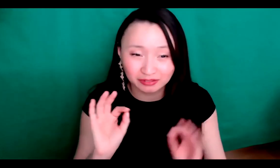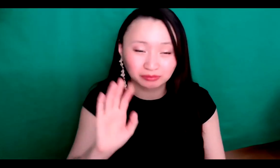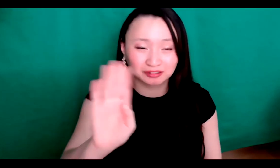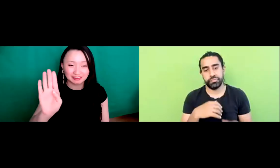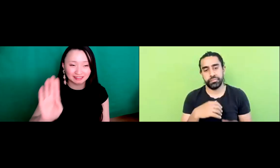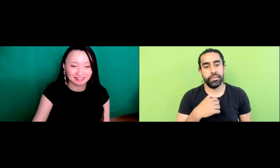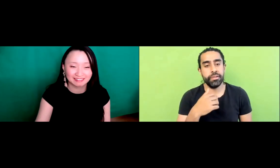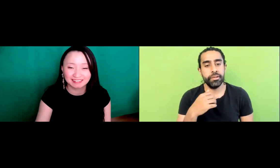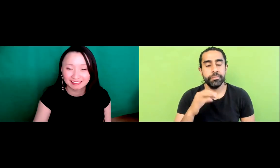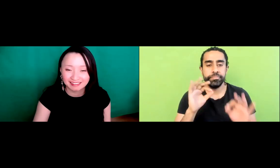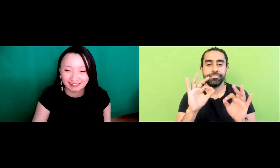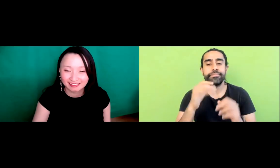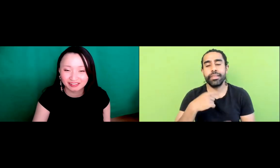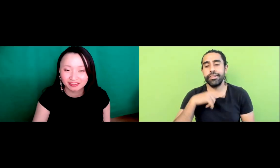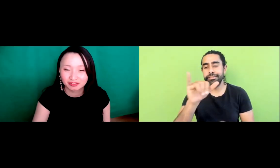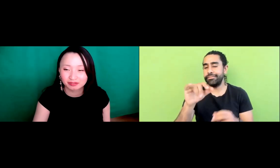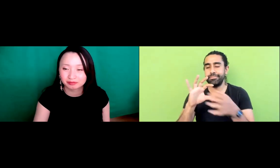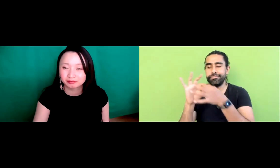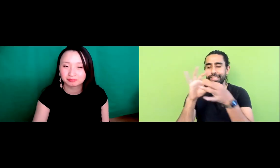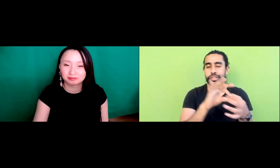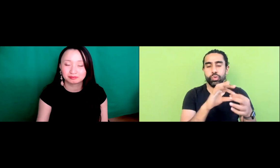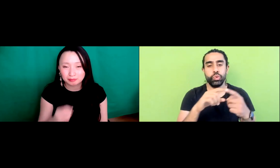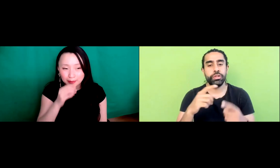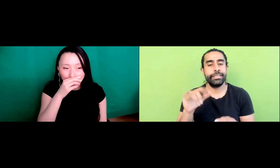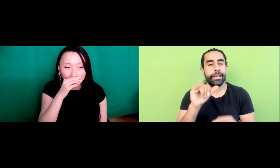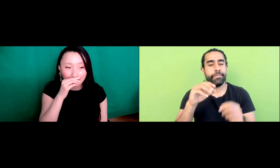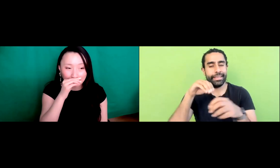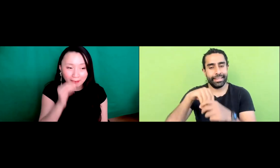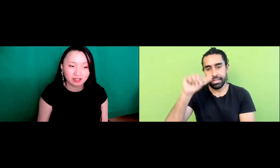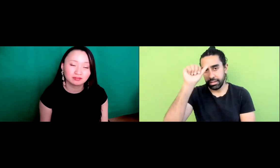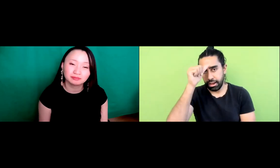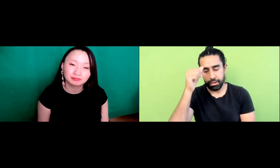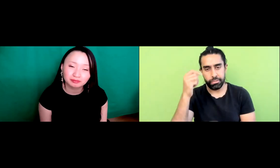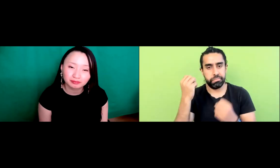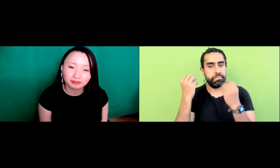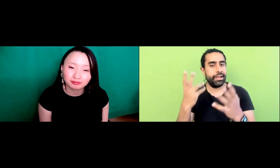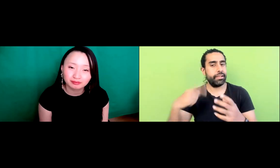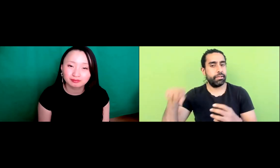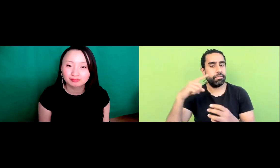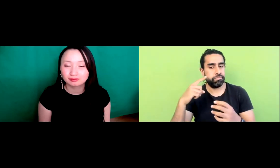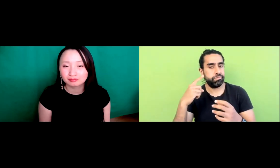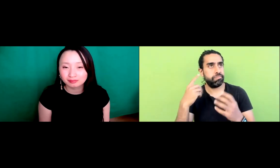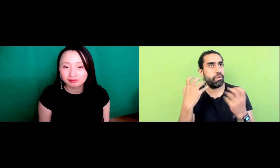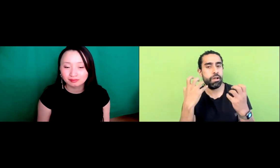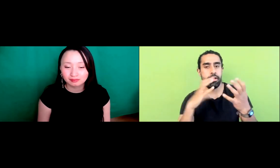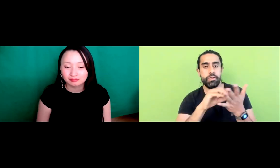Yeah and I like to, you know, mention as well you in India.